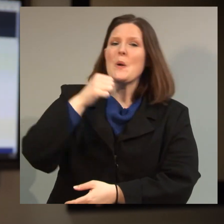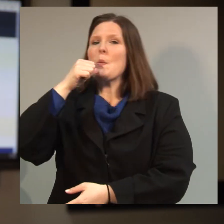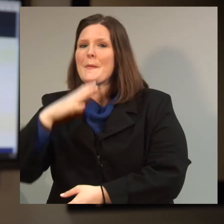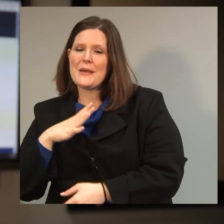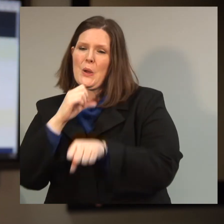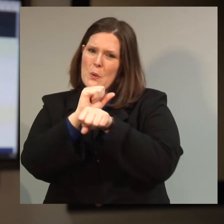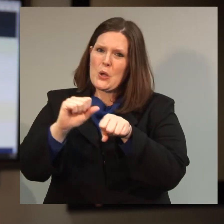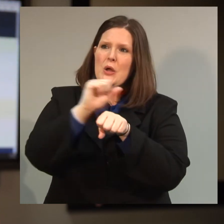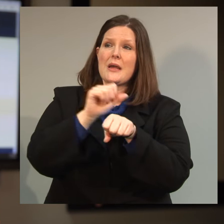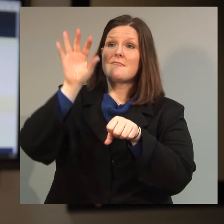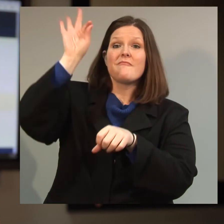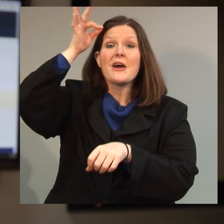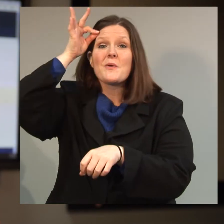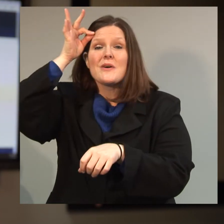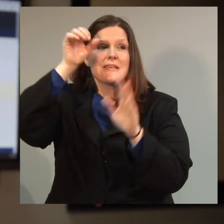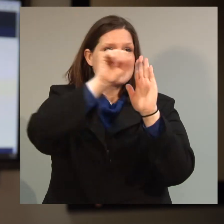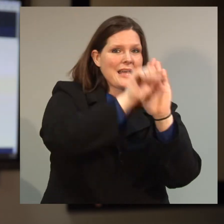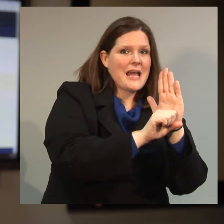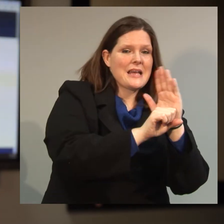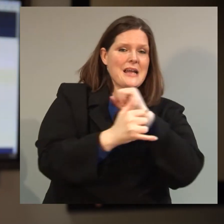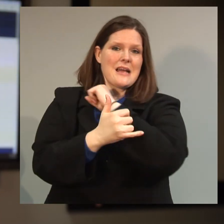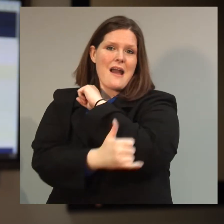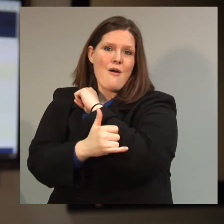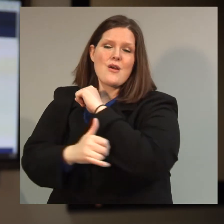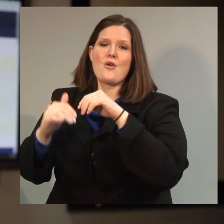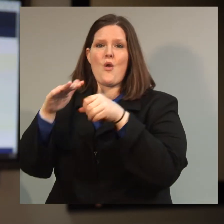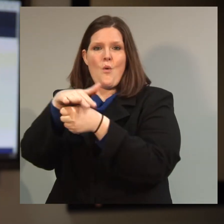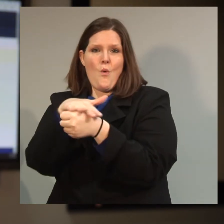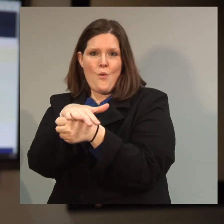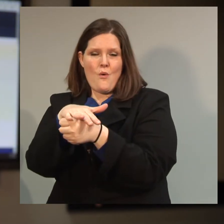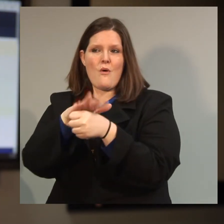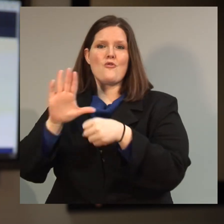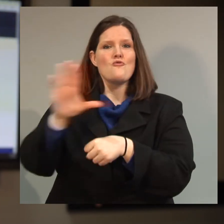The men and women working at the federal, state, county, and local level.